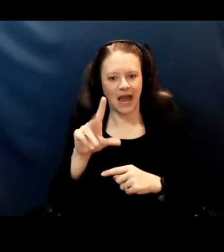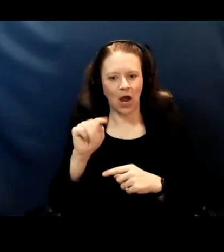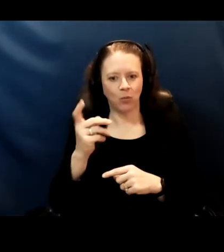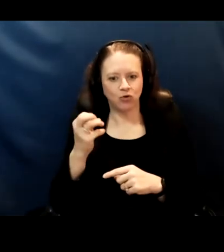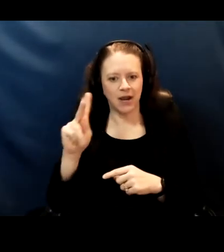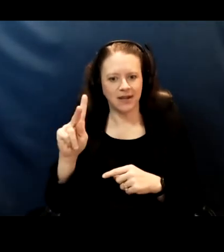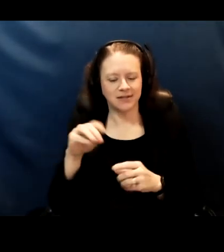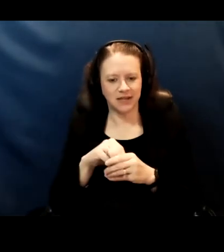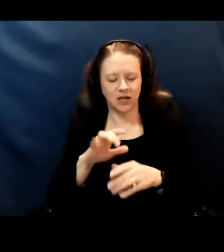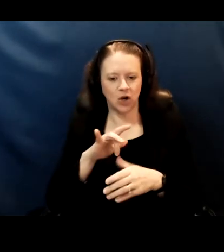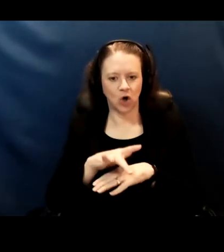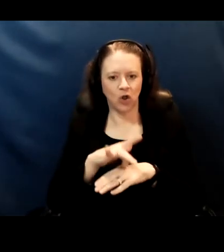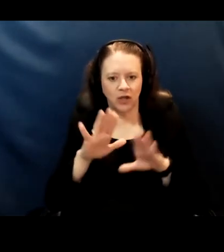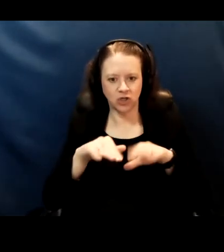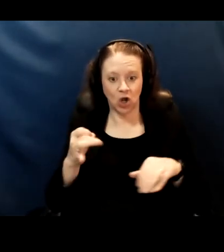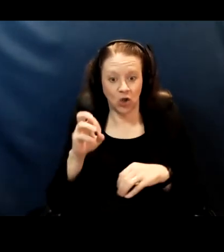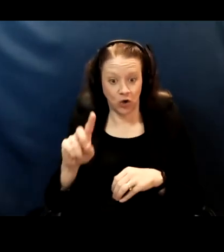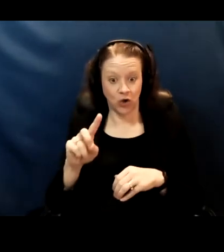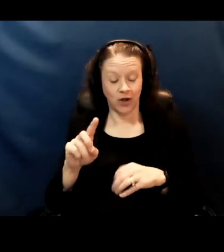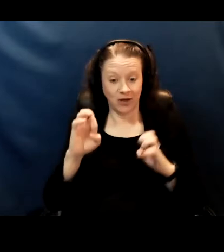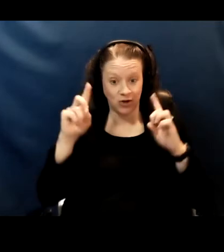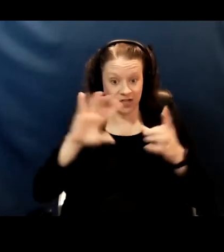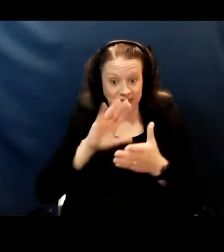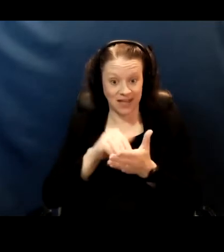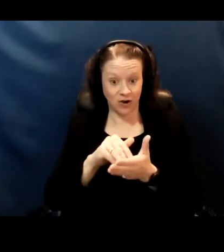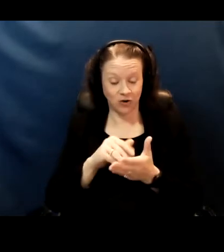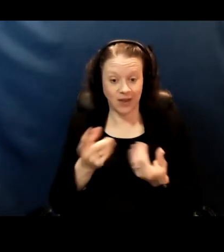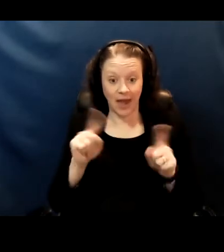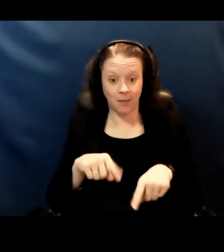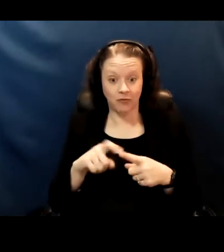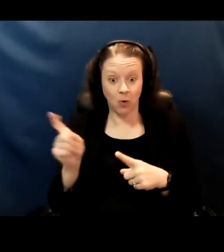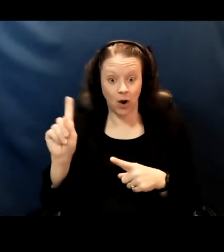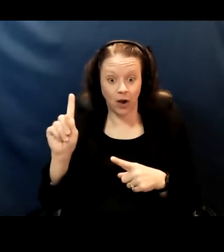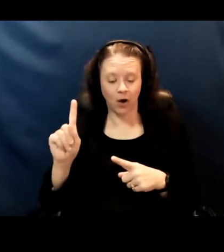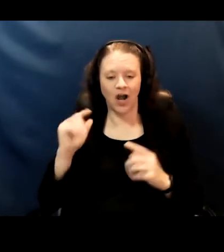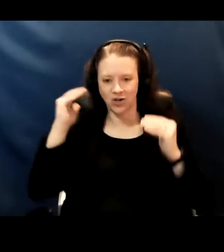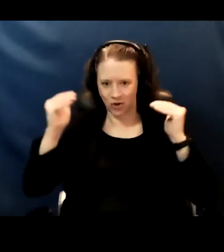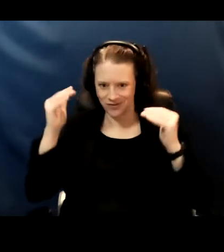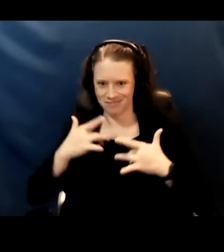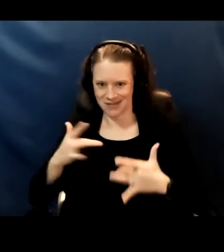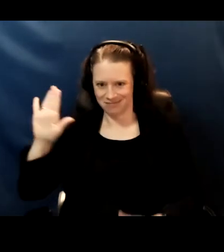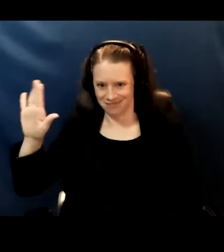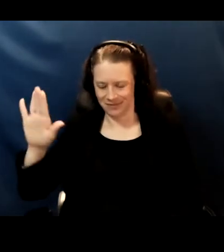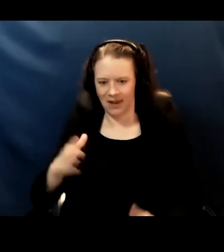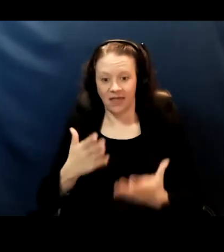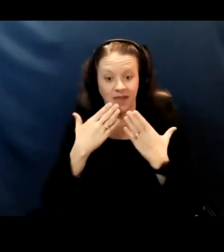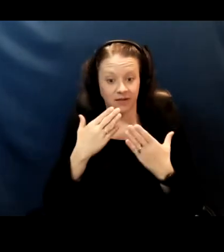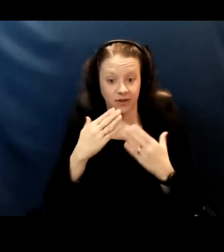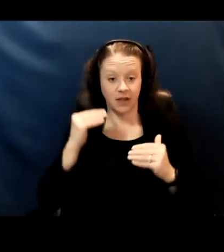they have typically started with the adults. So one, thankfully adults have been in tiers